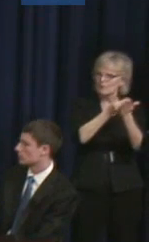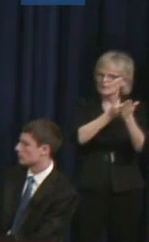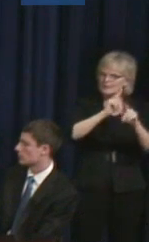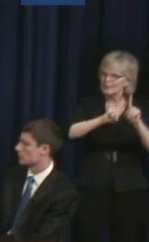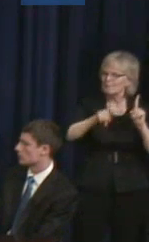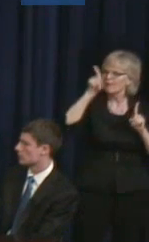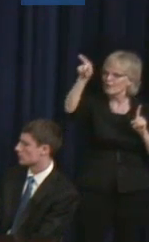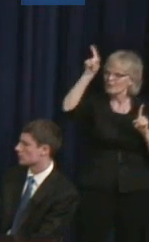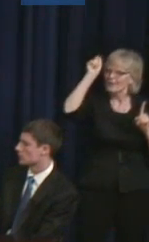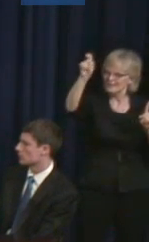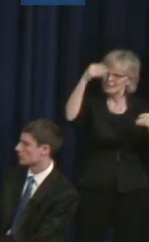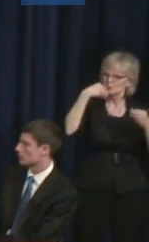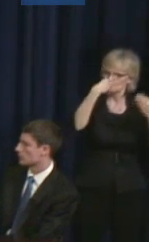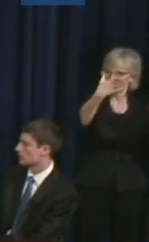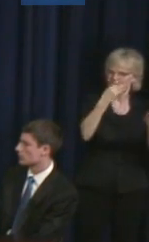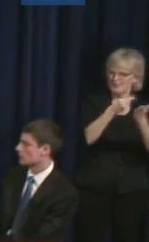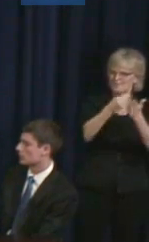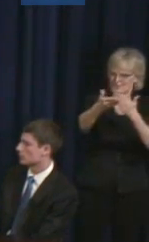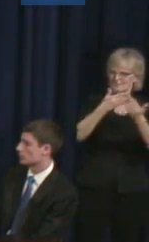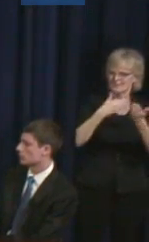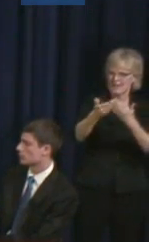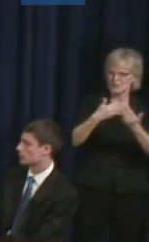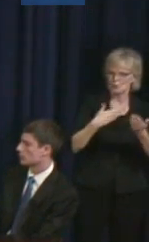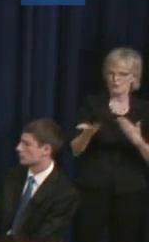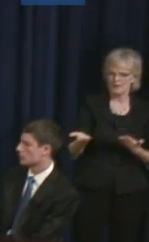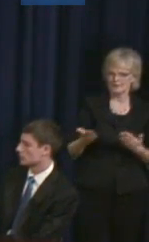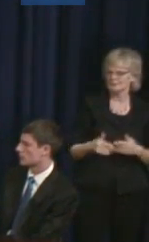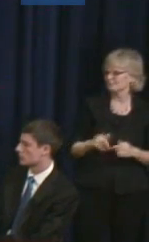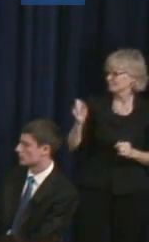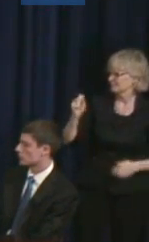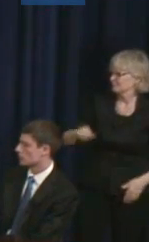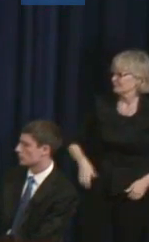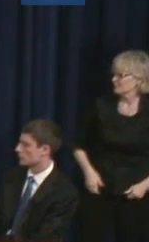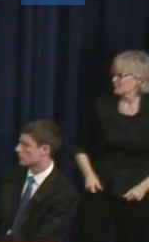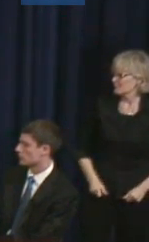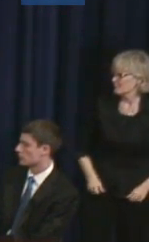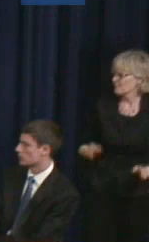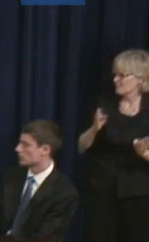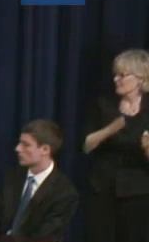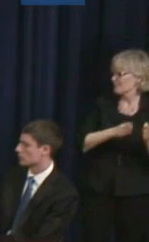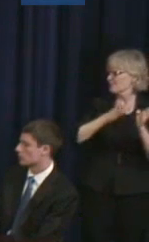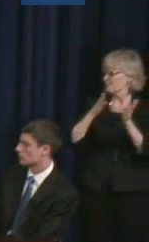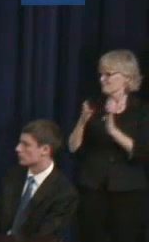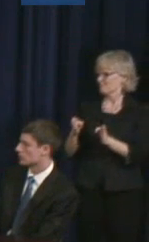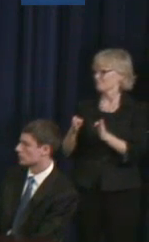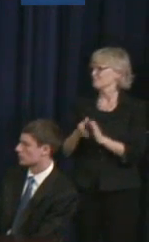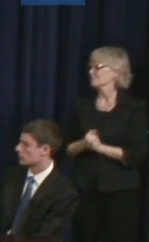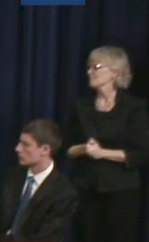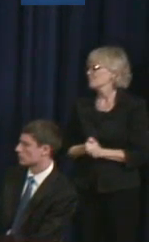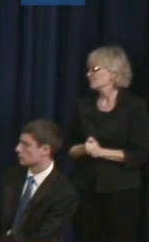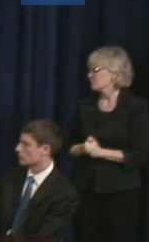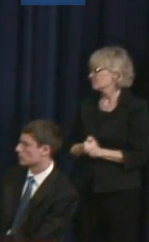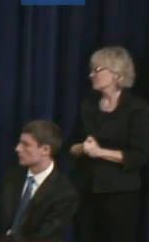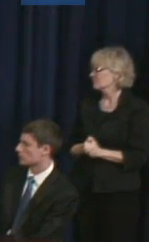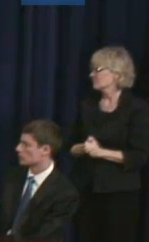put forward anyway. Yeah. Dilshad Ali: I would say -- I wouldn't really call it an